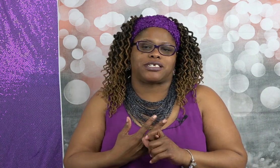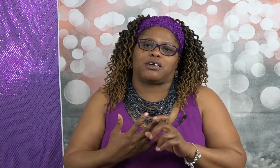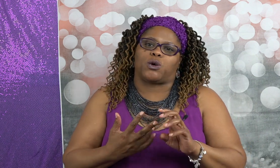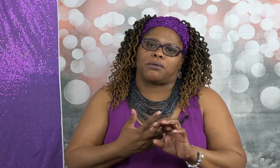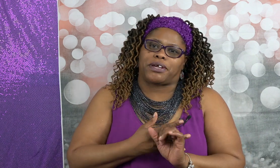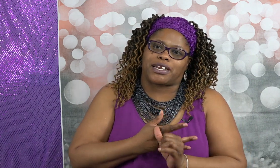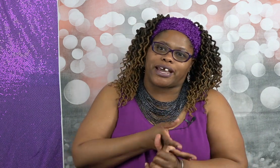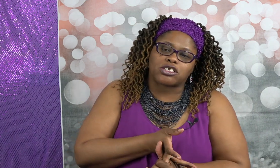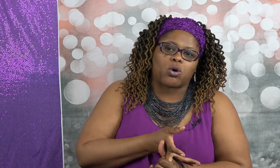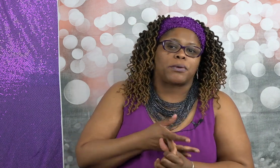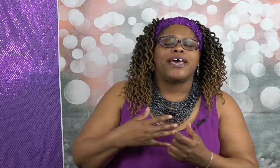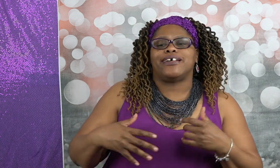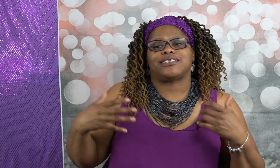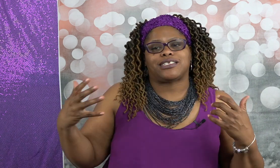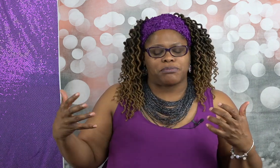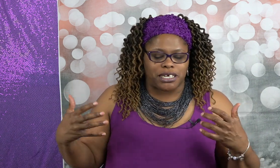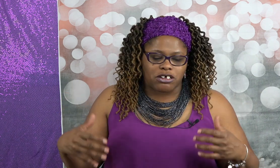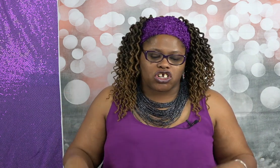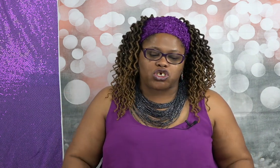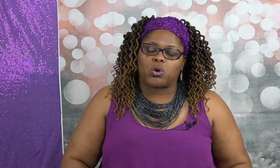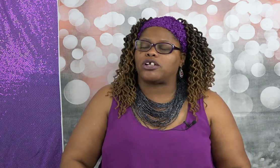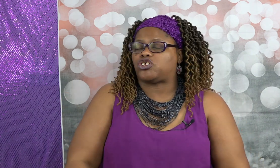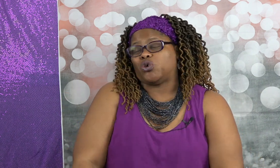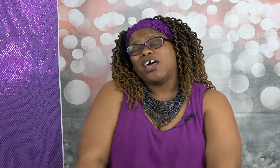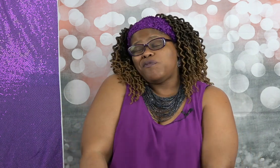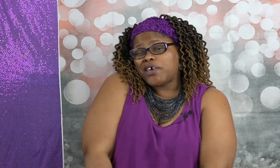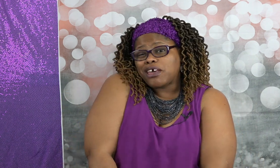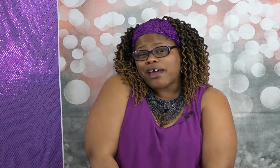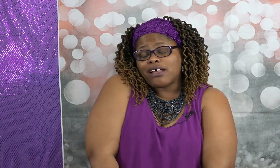will it be an escort is it something else that you want to do figure out